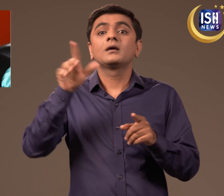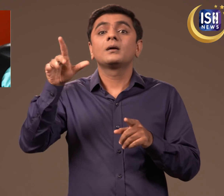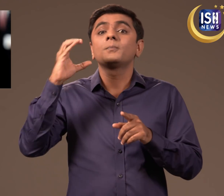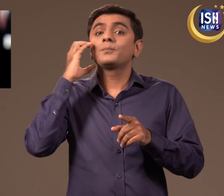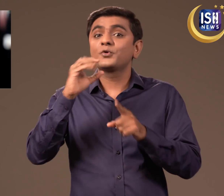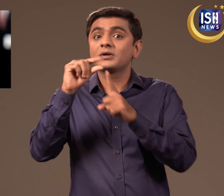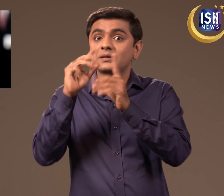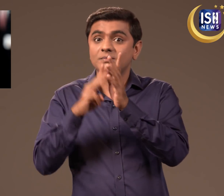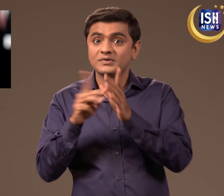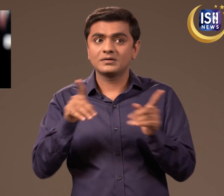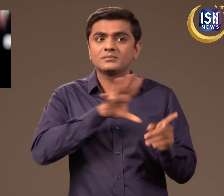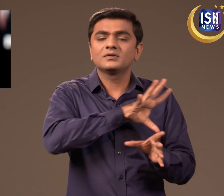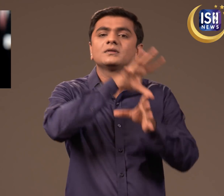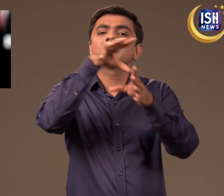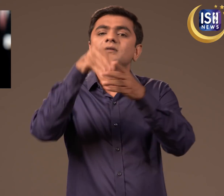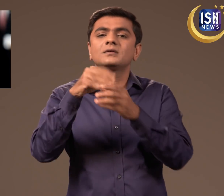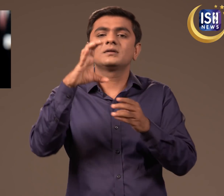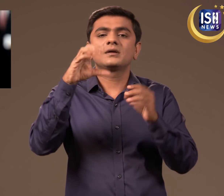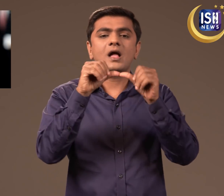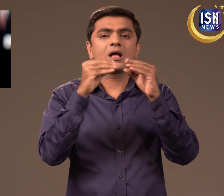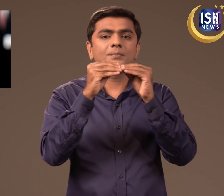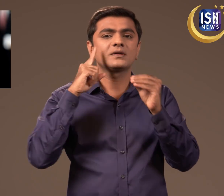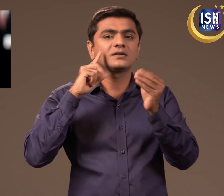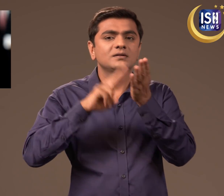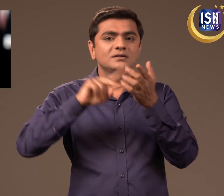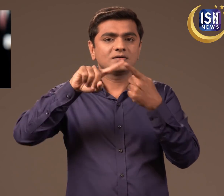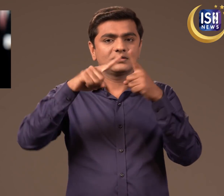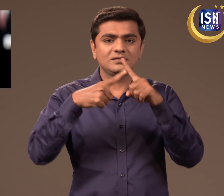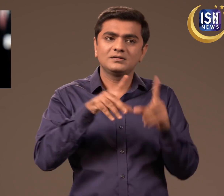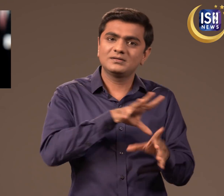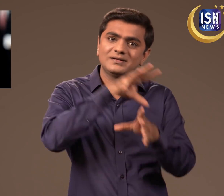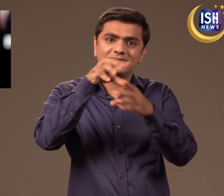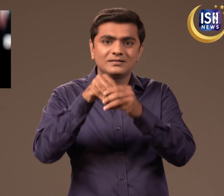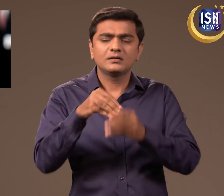He was included in Prime Minister Narendra Modi's Cabinet.